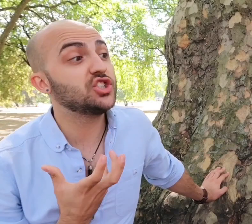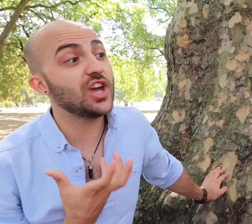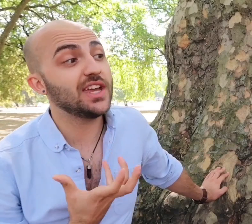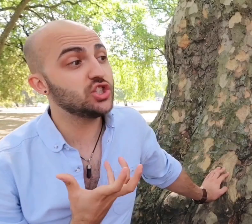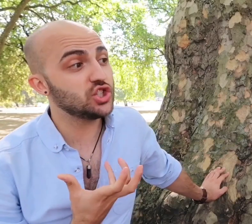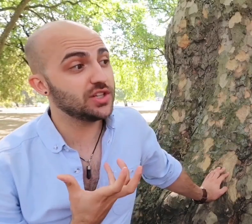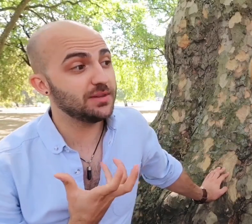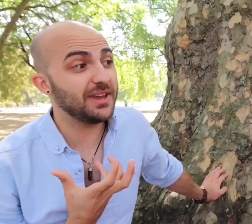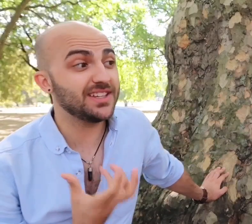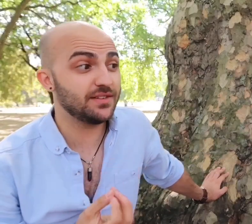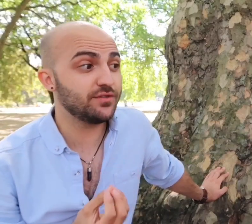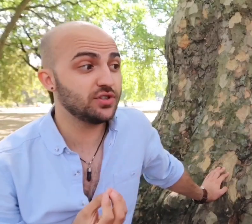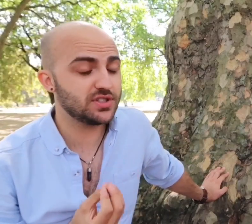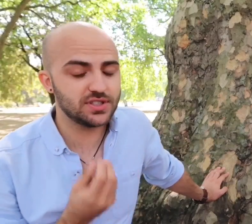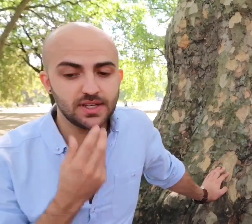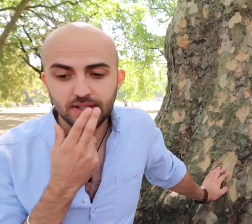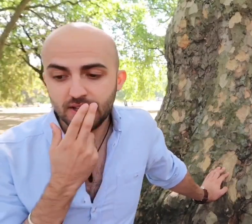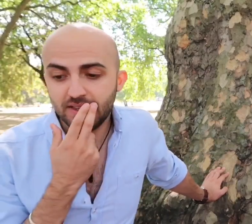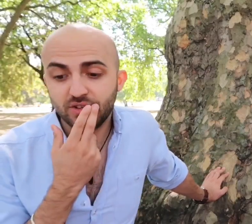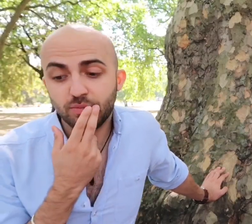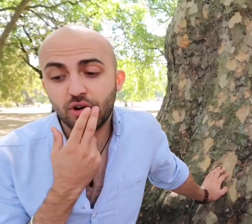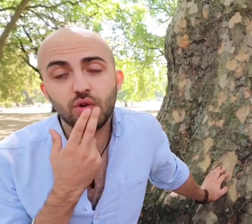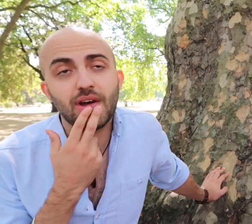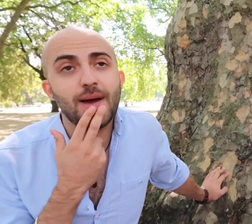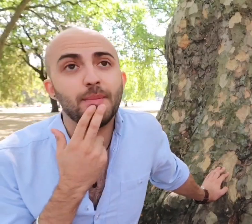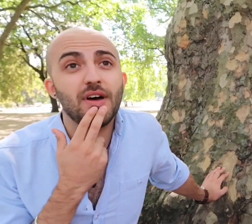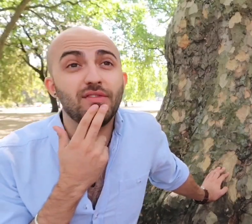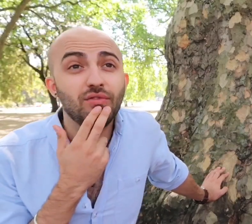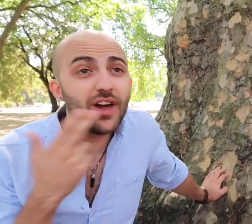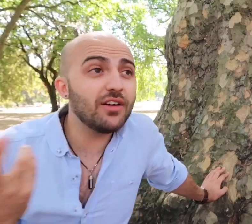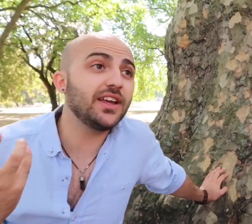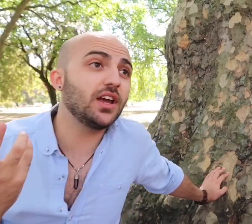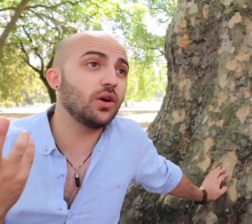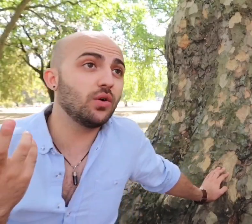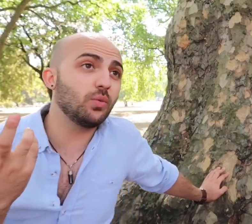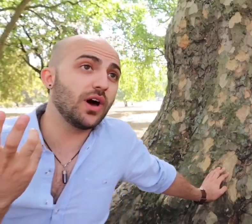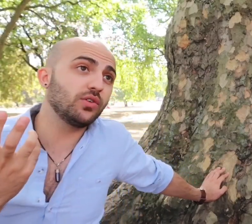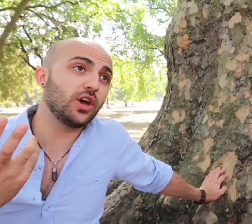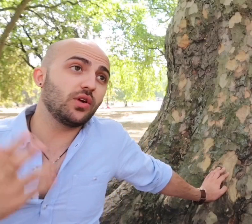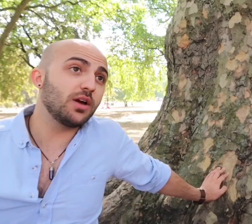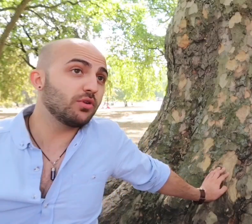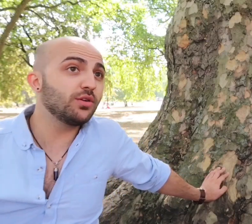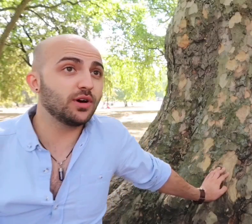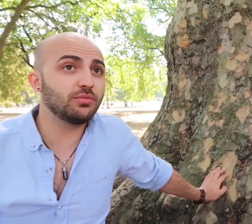change make a difference there's a programme, a very well known high profile